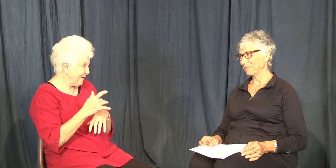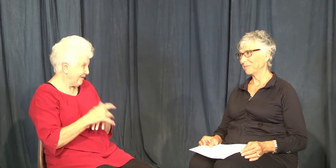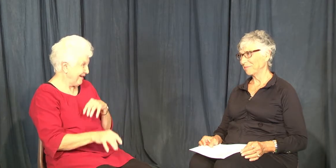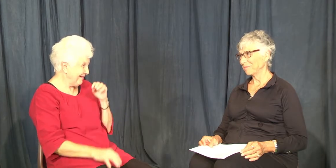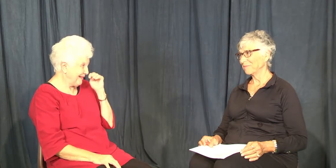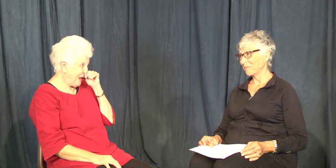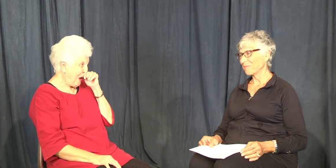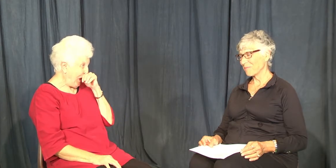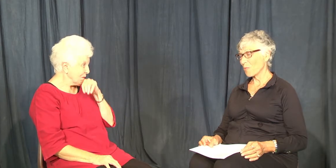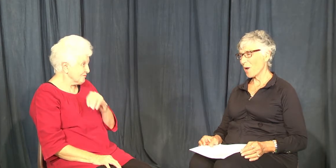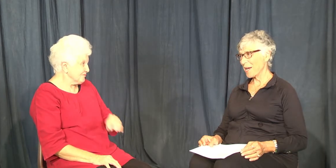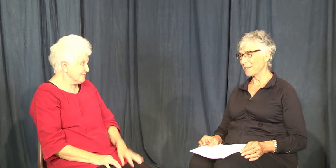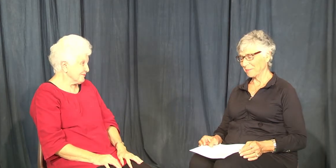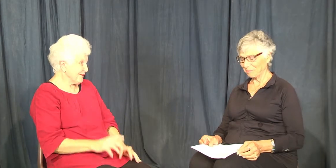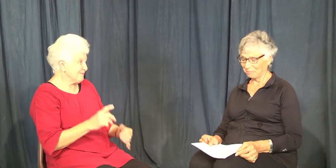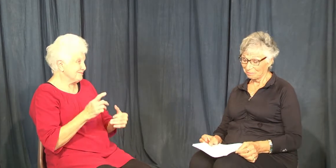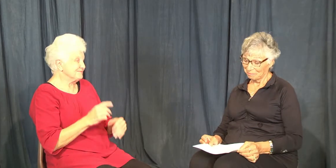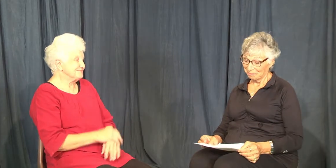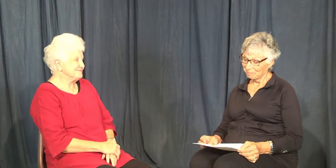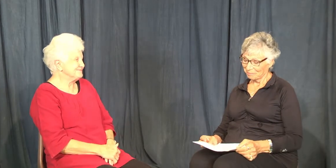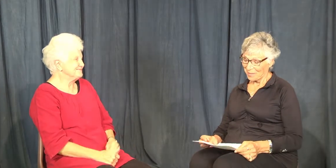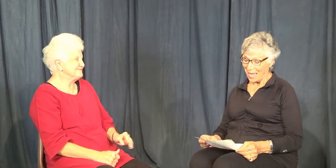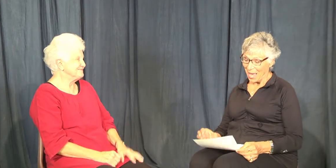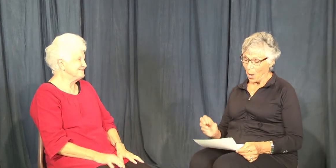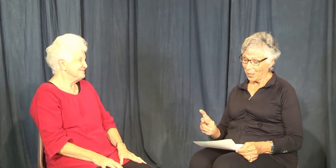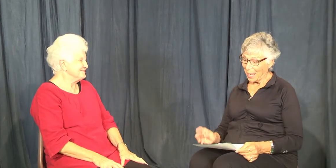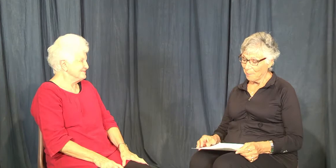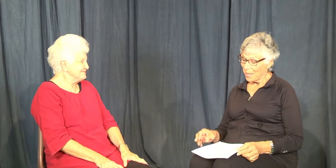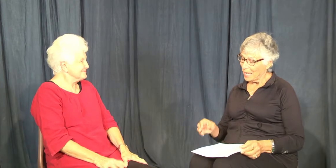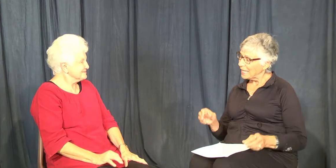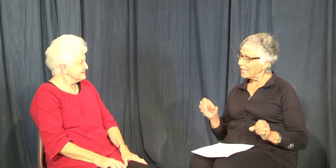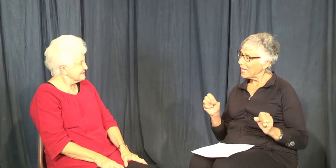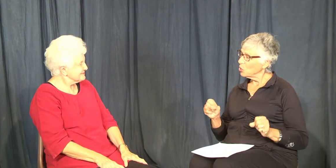professional interpreters available.